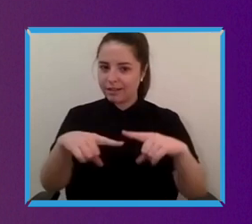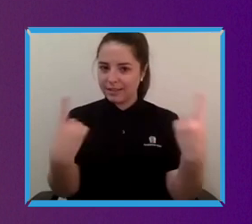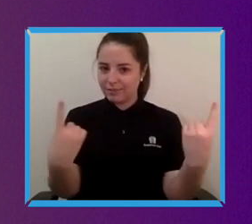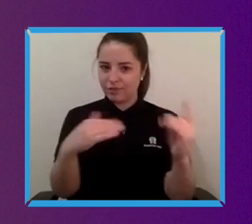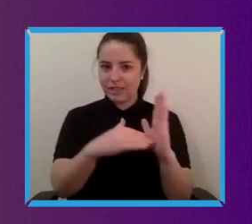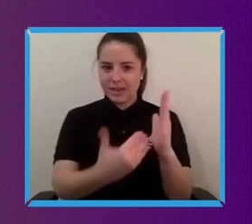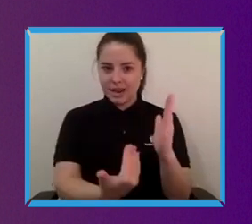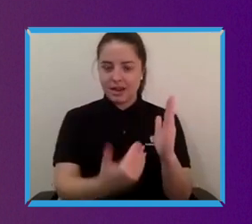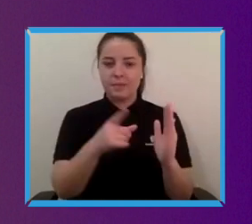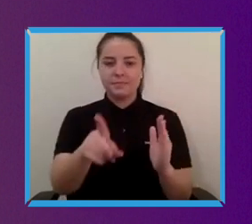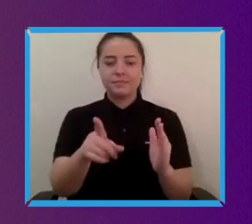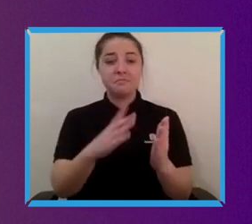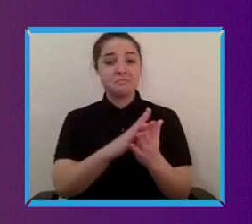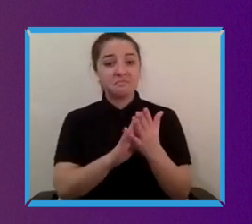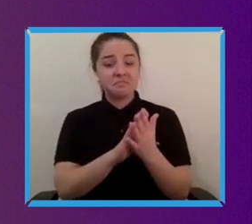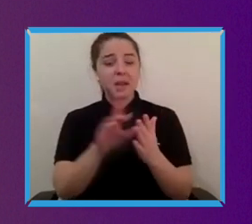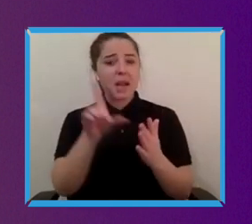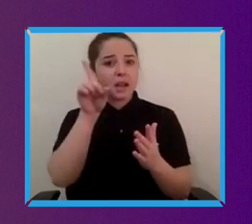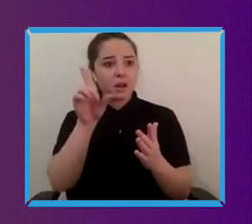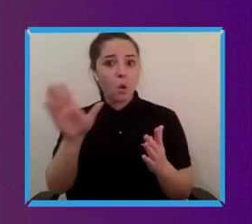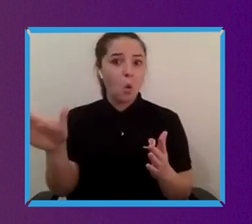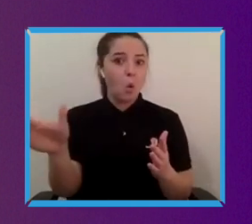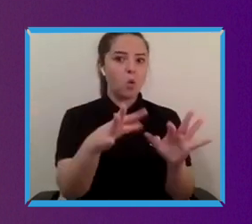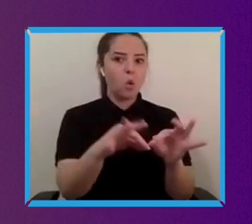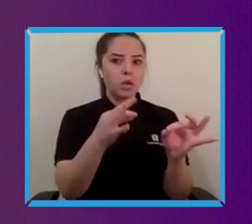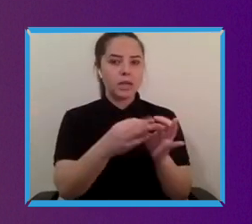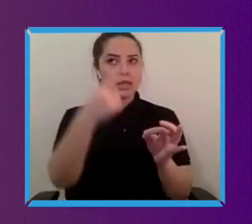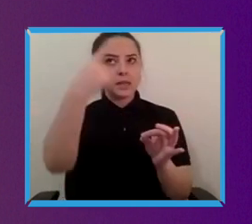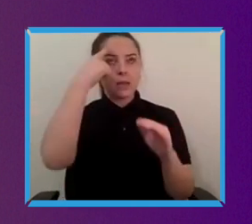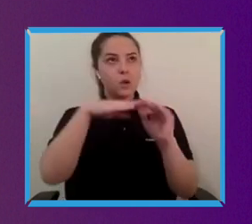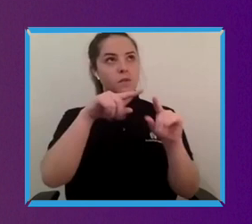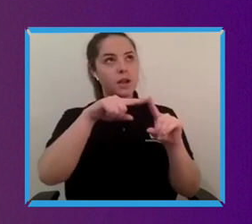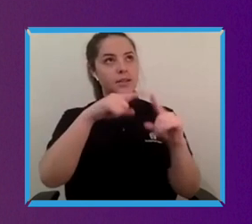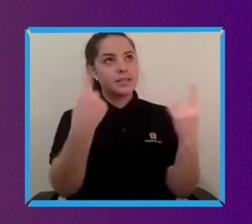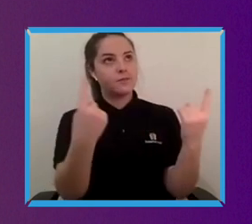will behind it and the social will and to be brute the cash uh behind it as